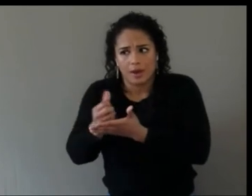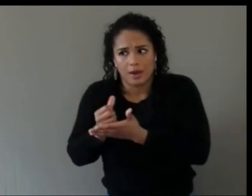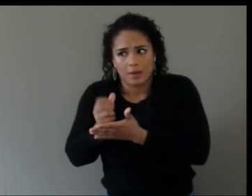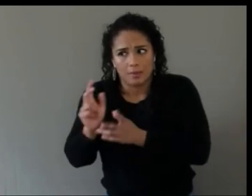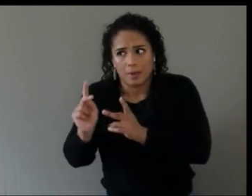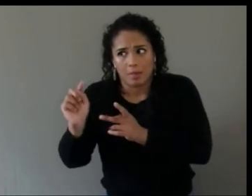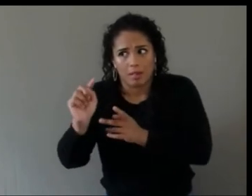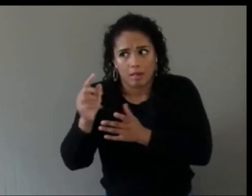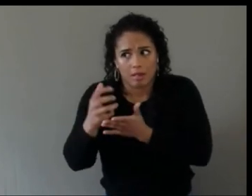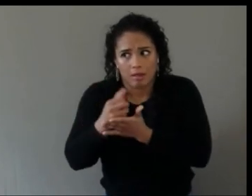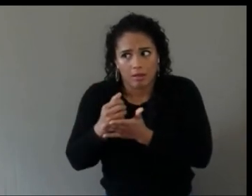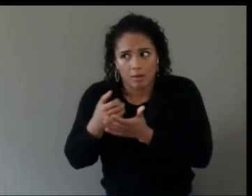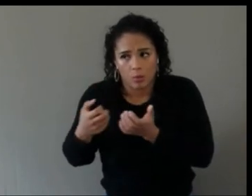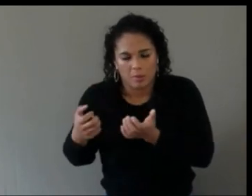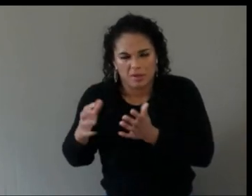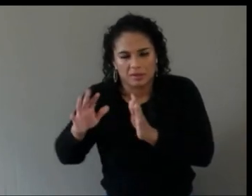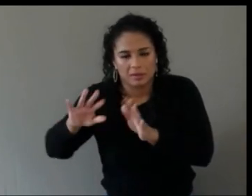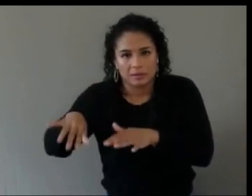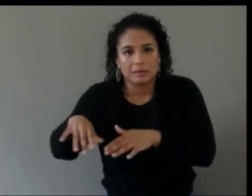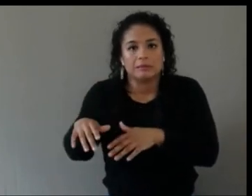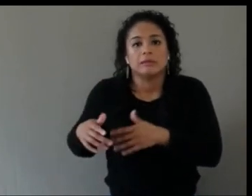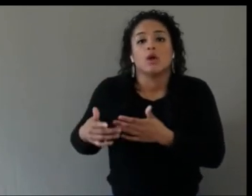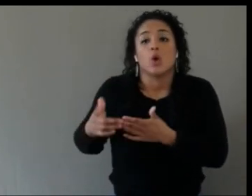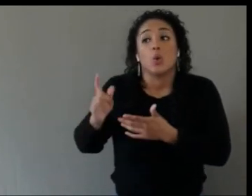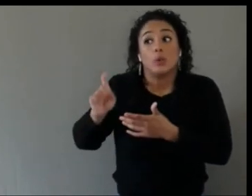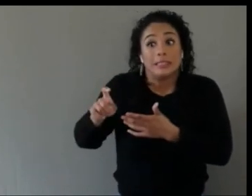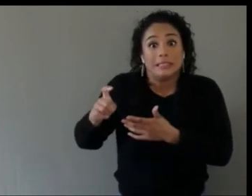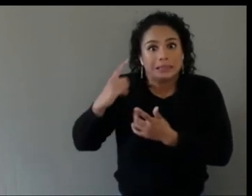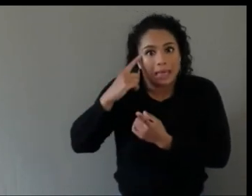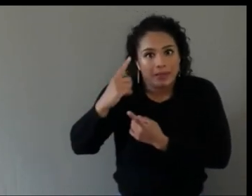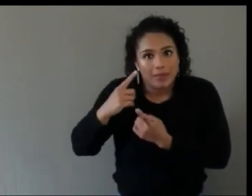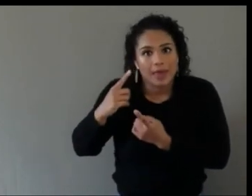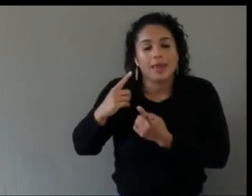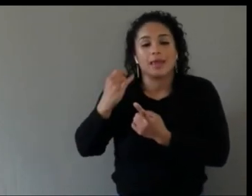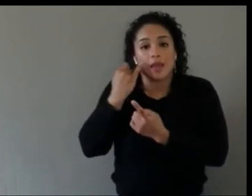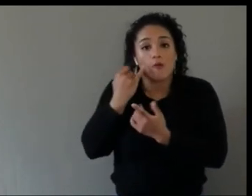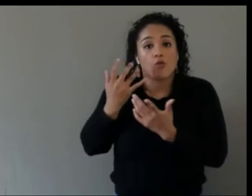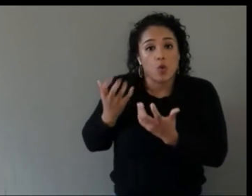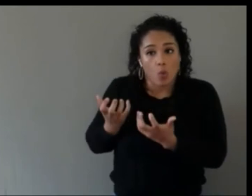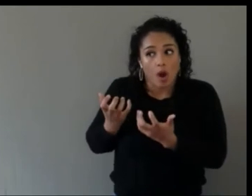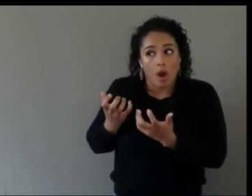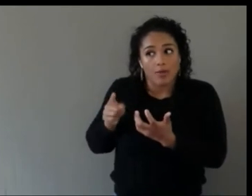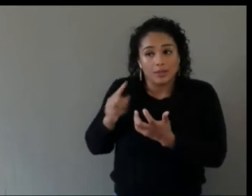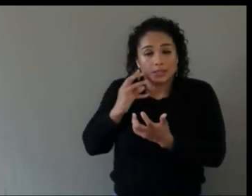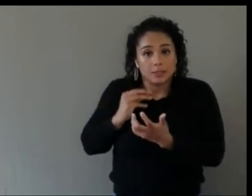that we need to think about as well, right, if we want to enable these experiences for more people.